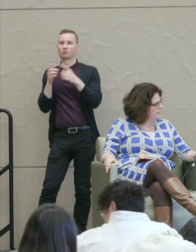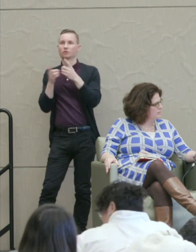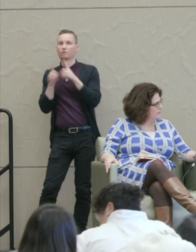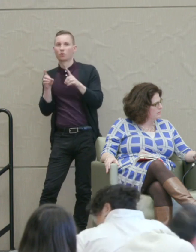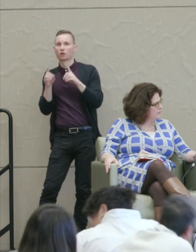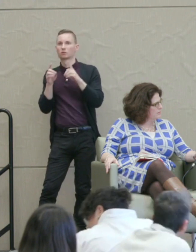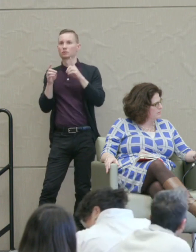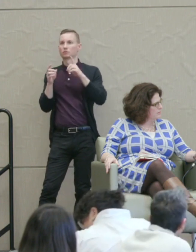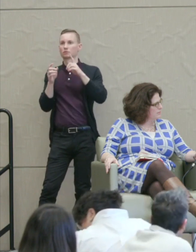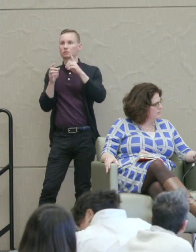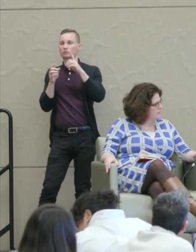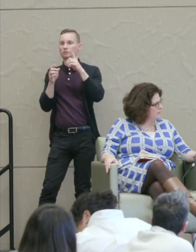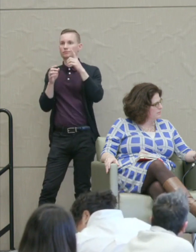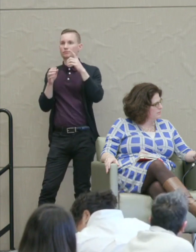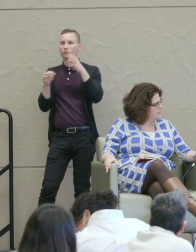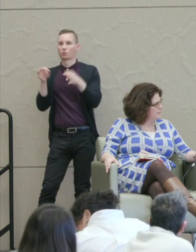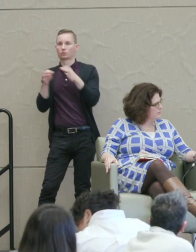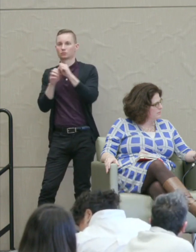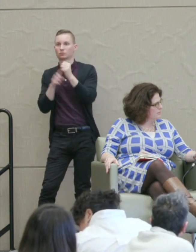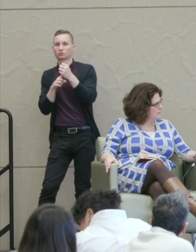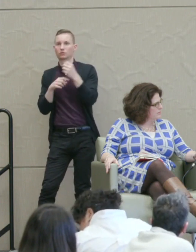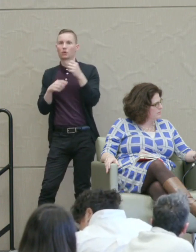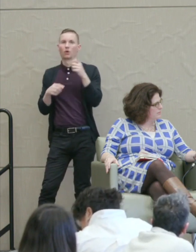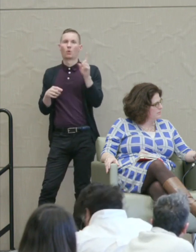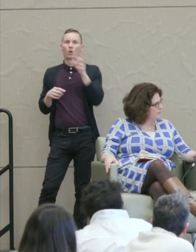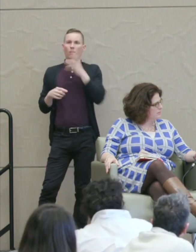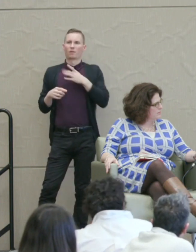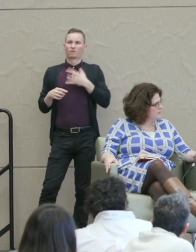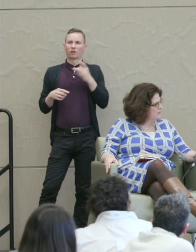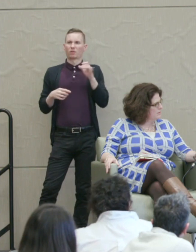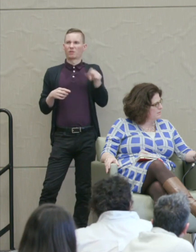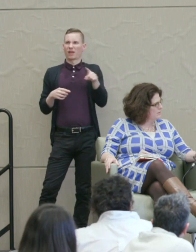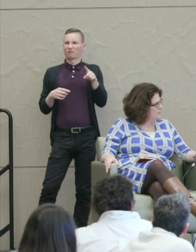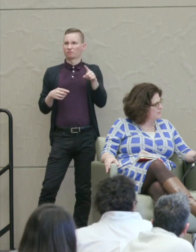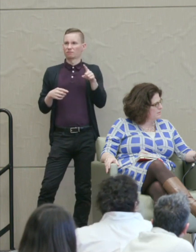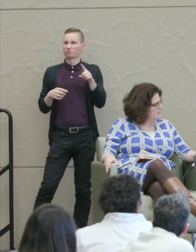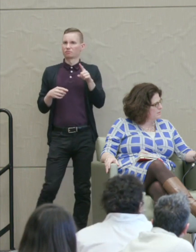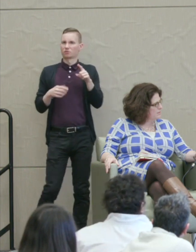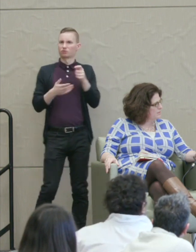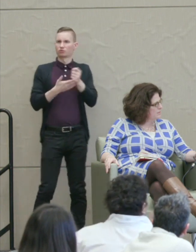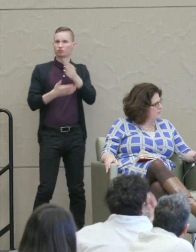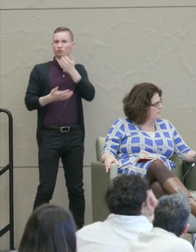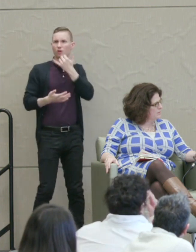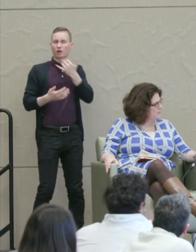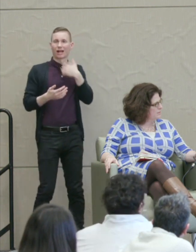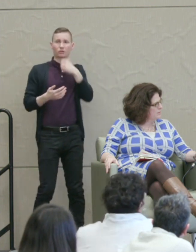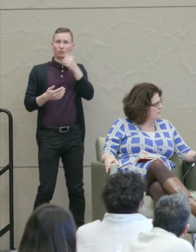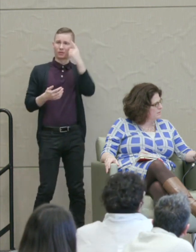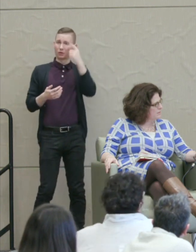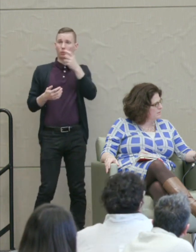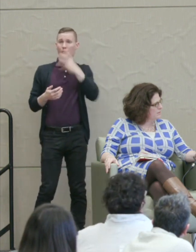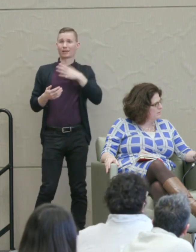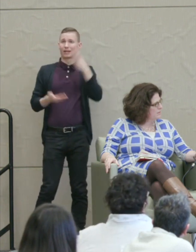women who feel they've been betrayed and wronged and so on. So I don't agree that women are less retributive. They may be less physically powerful.